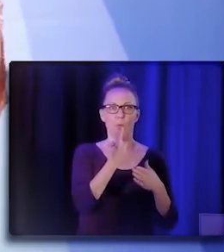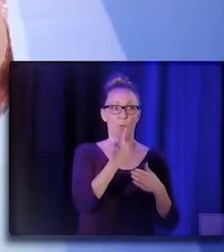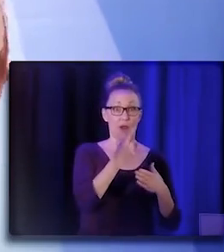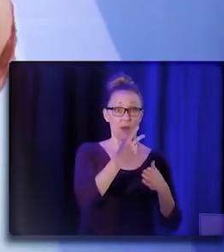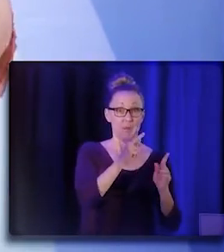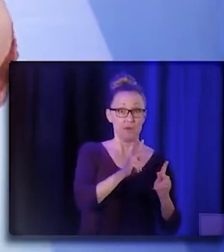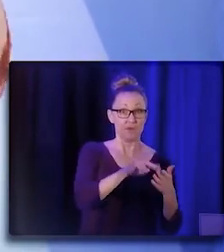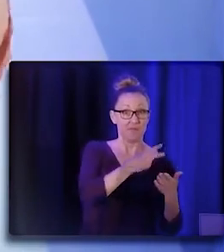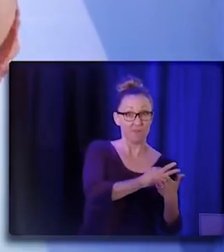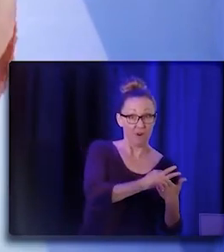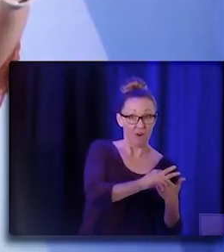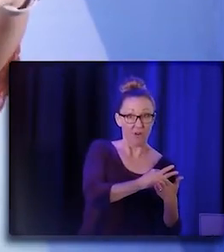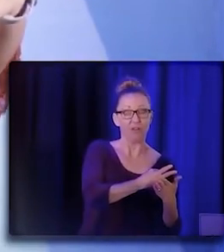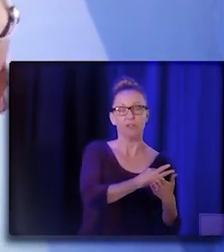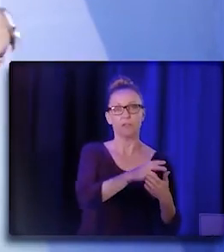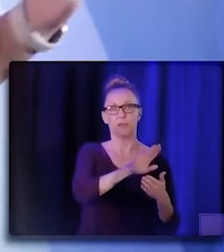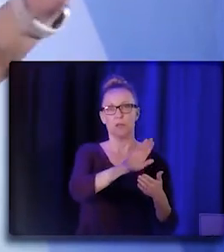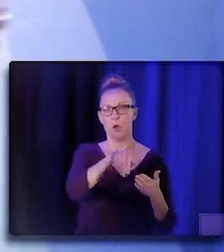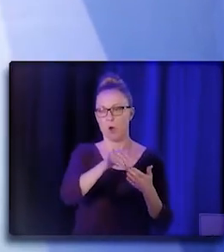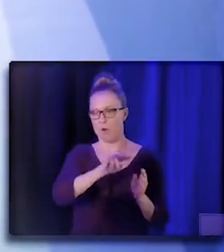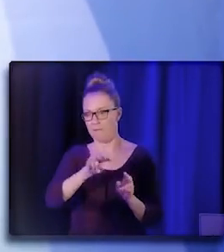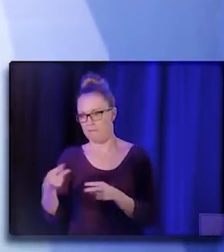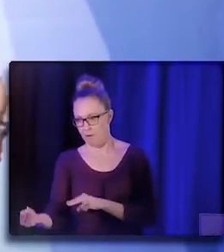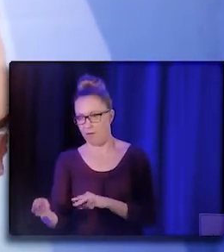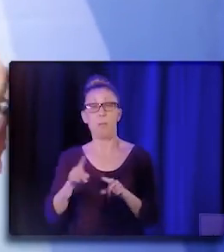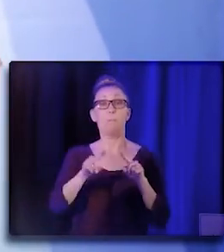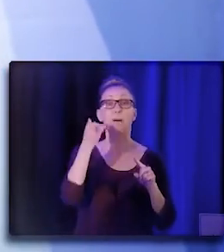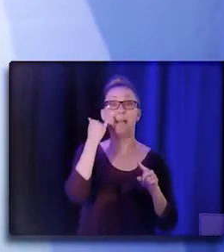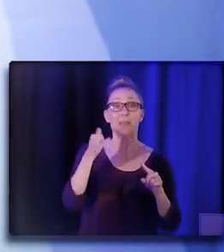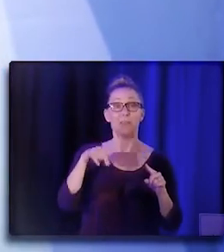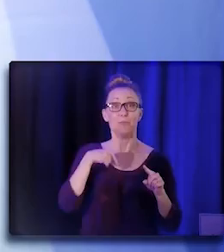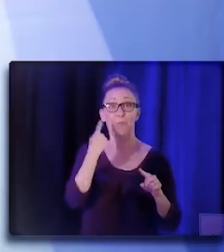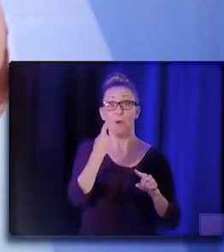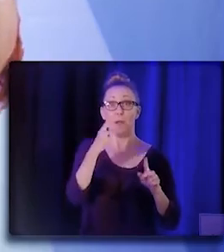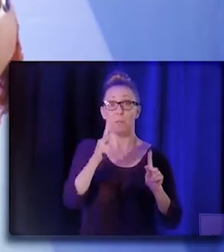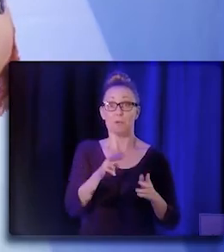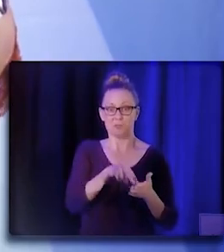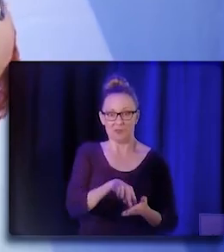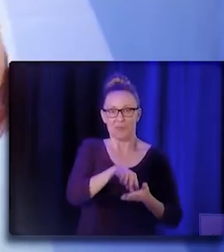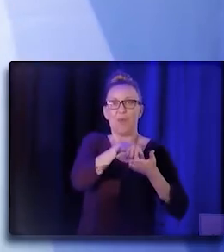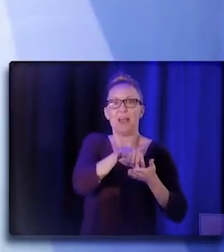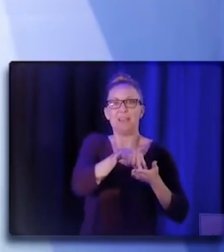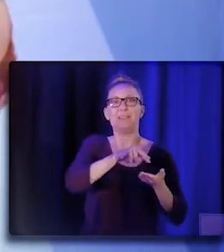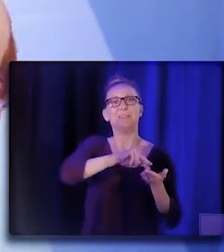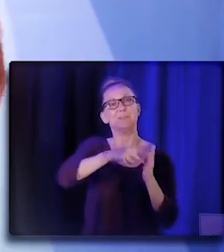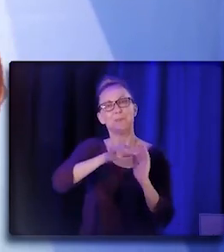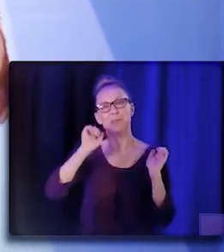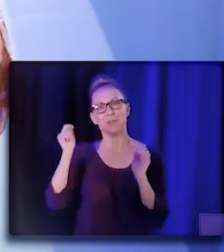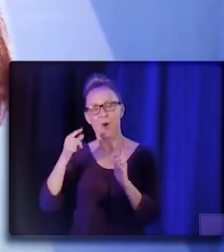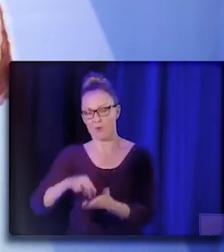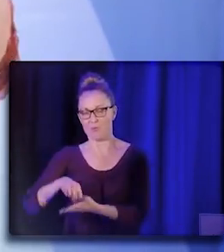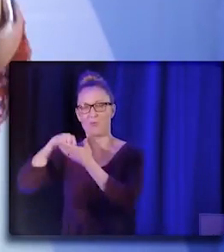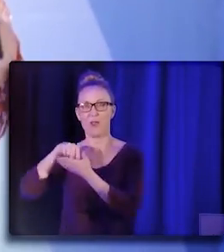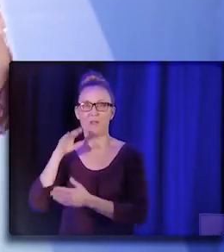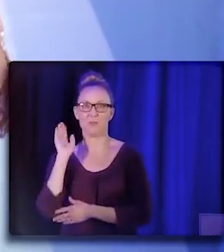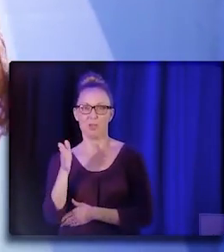but when one of us rises, we all rise. And so looking at this panel, if we're all moving together collectively, we're going to be able to address health equity,